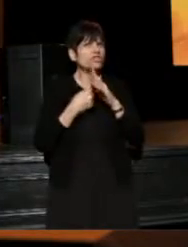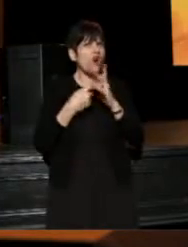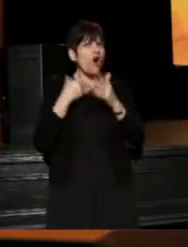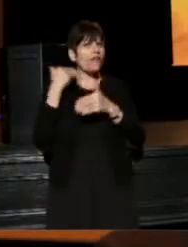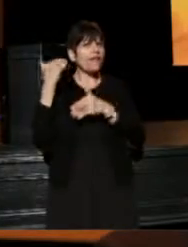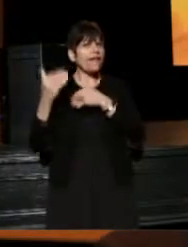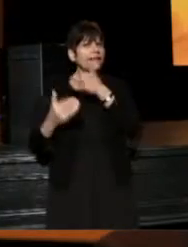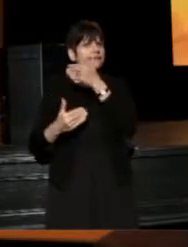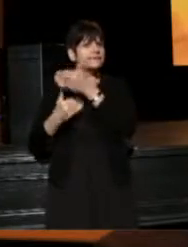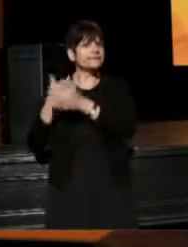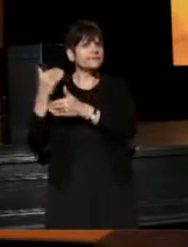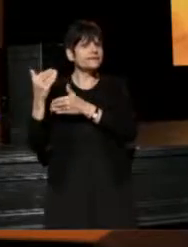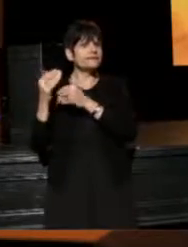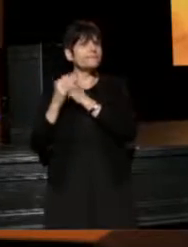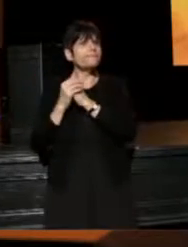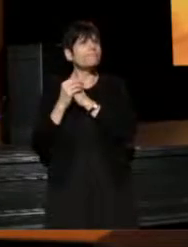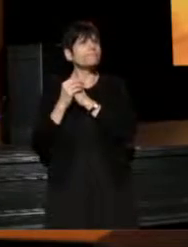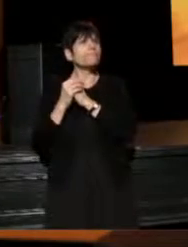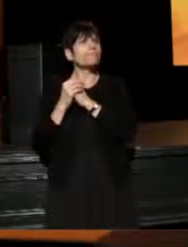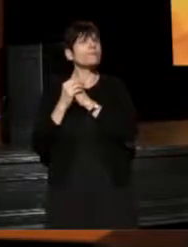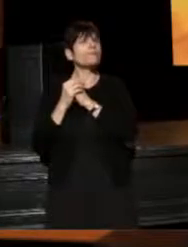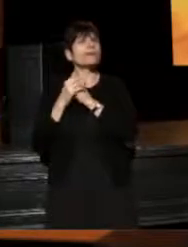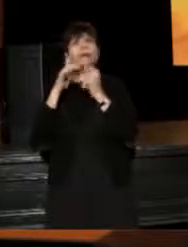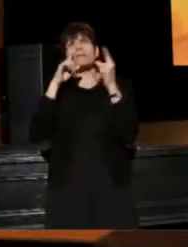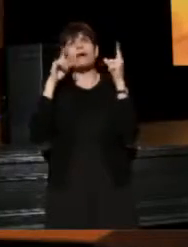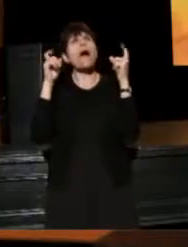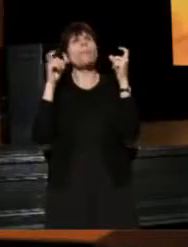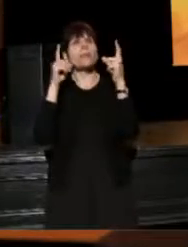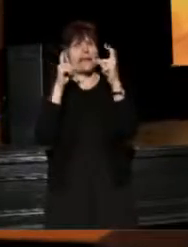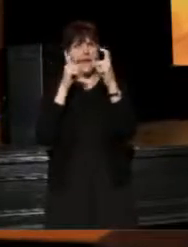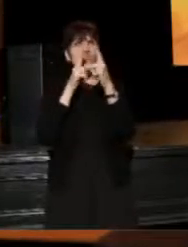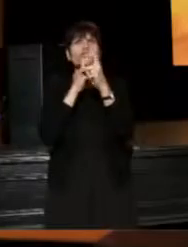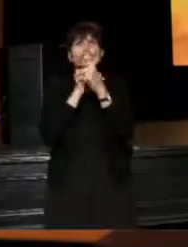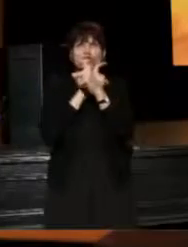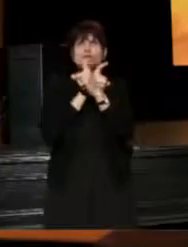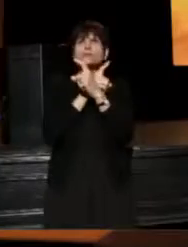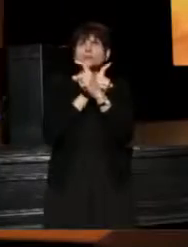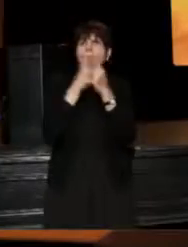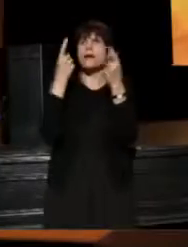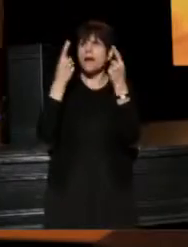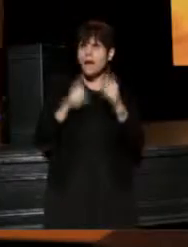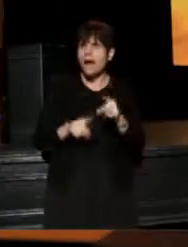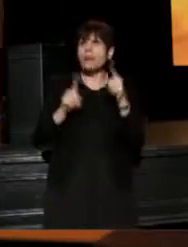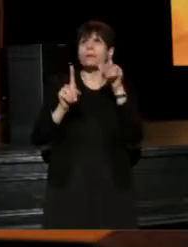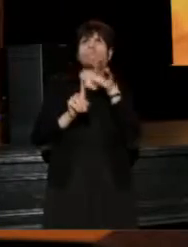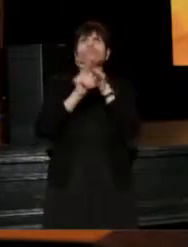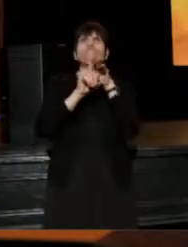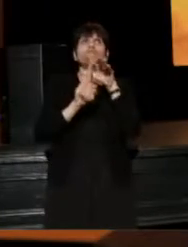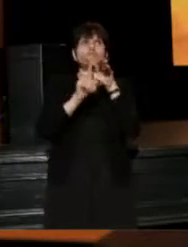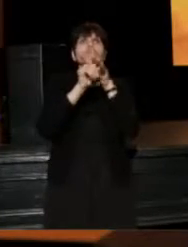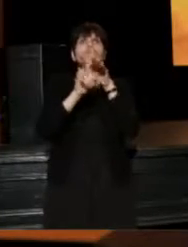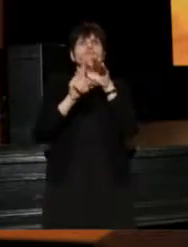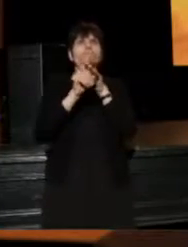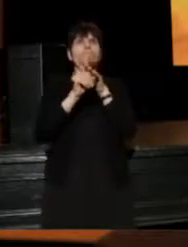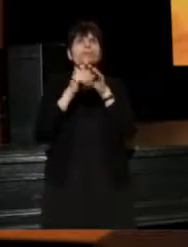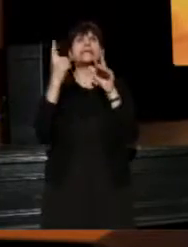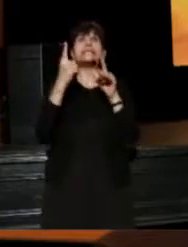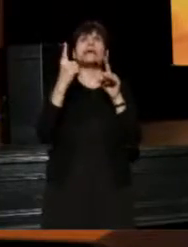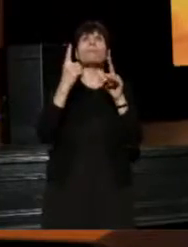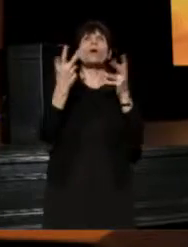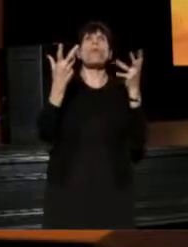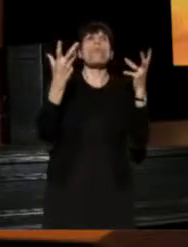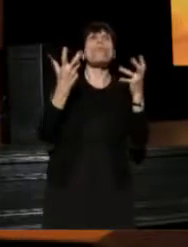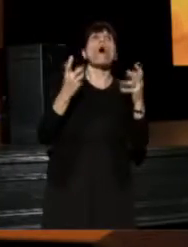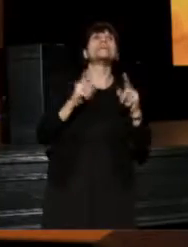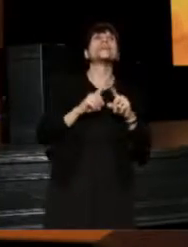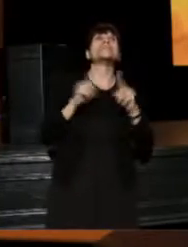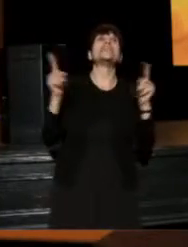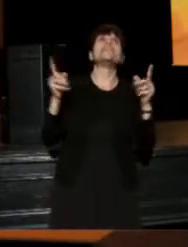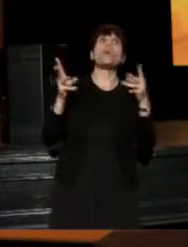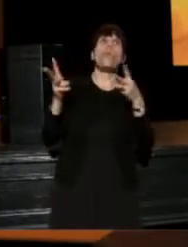the complications that often come up when somebody wants it a different way